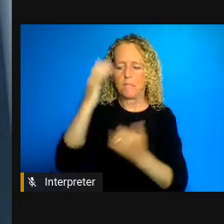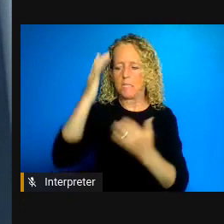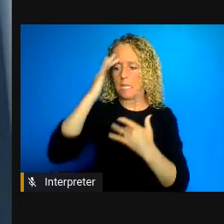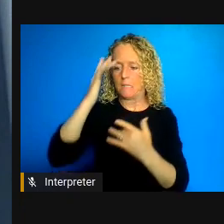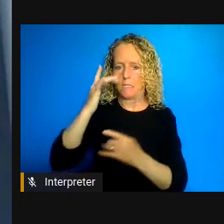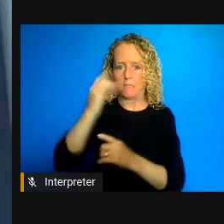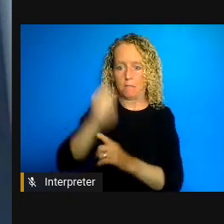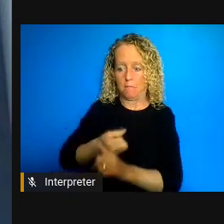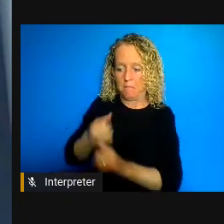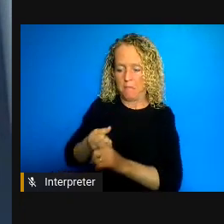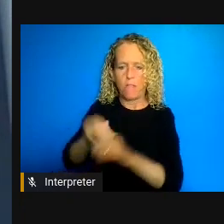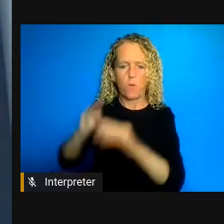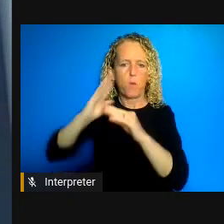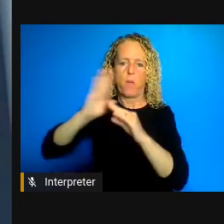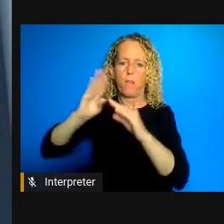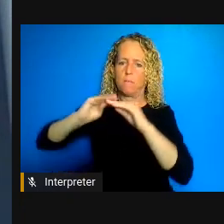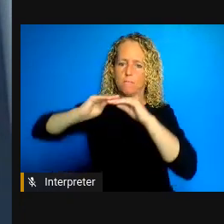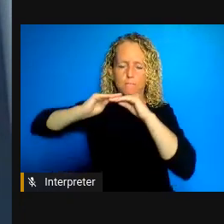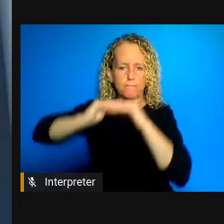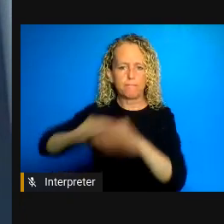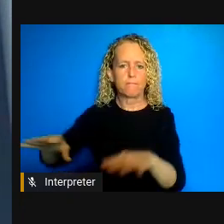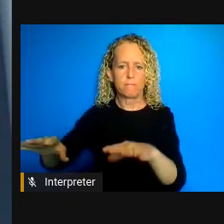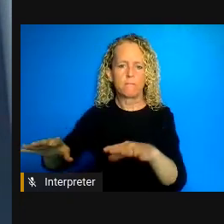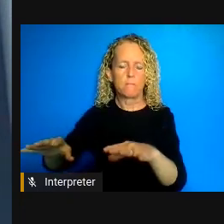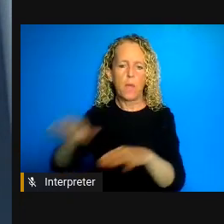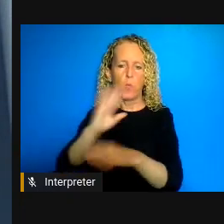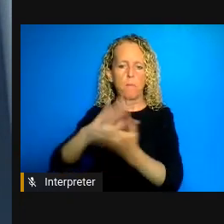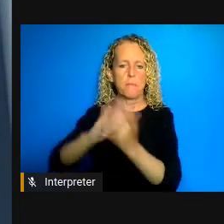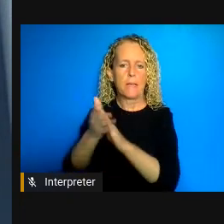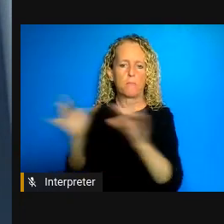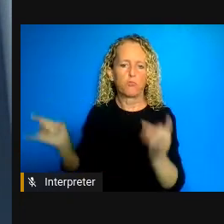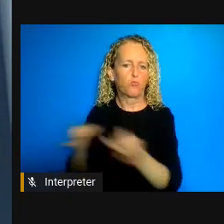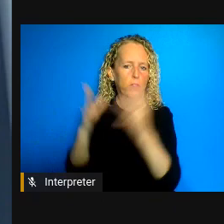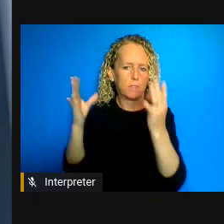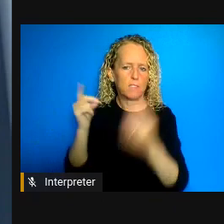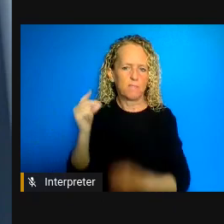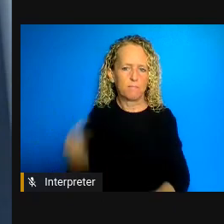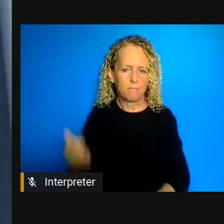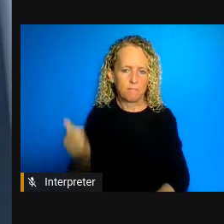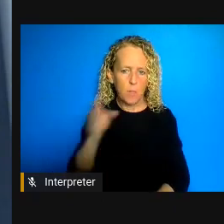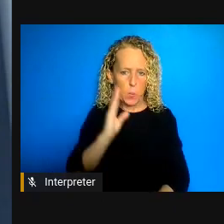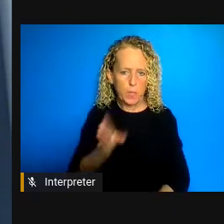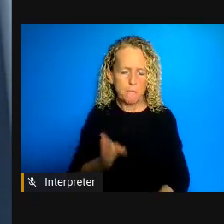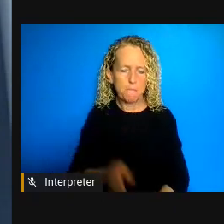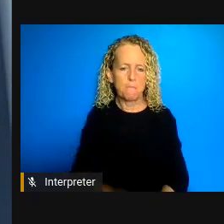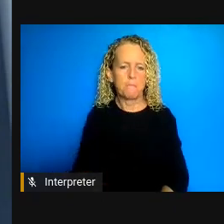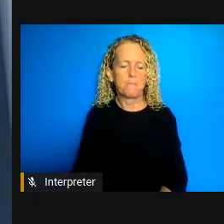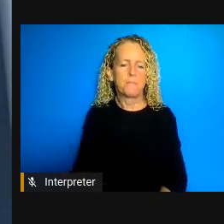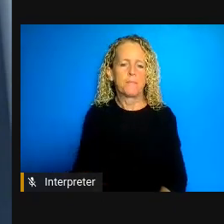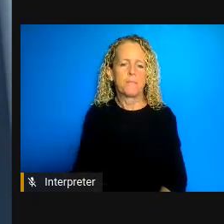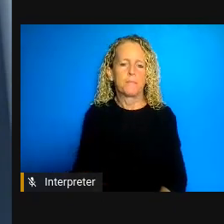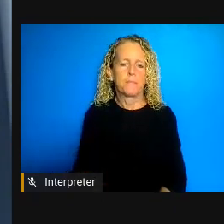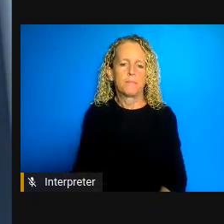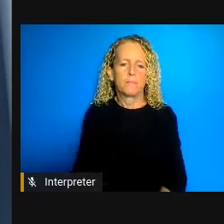in immediately into into a crisis. All of these factors that create the compounded